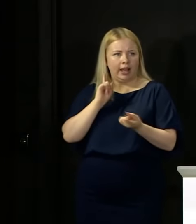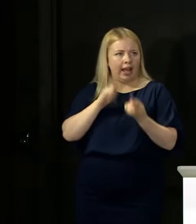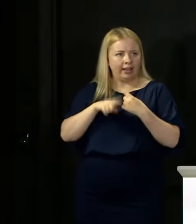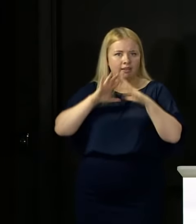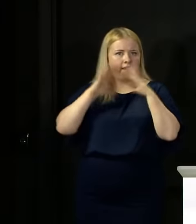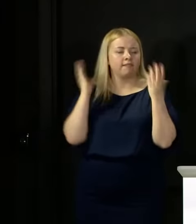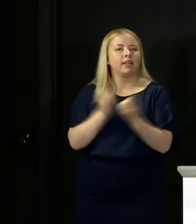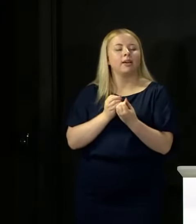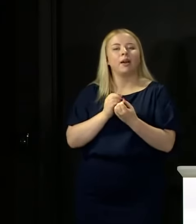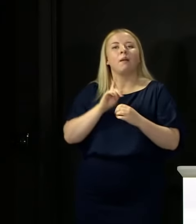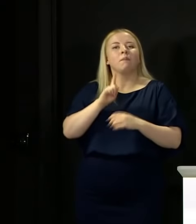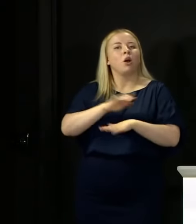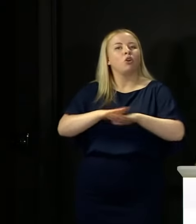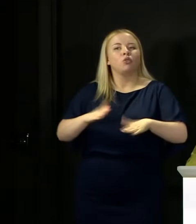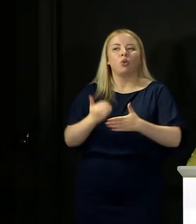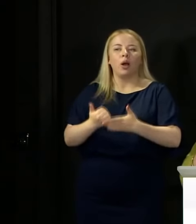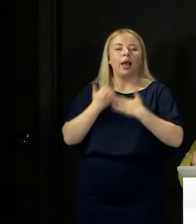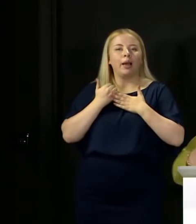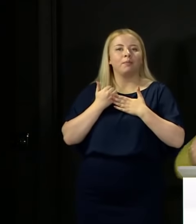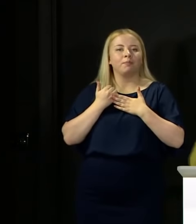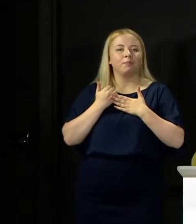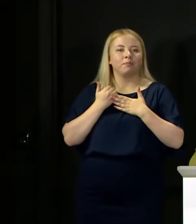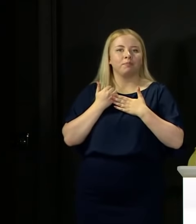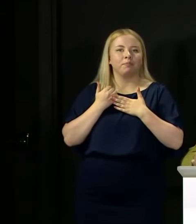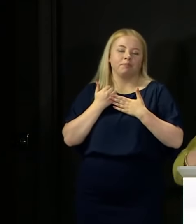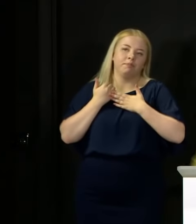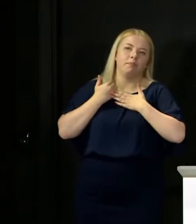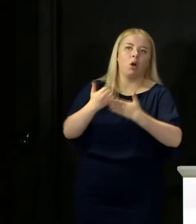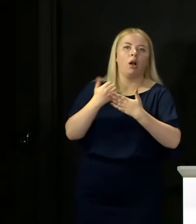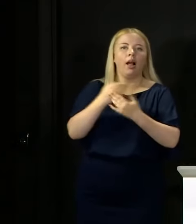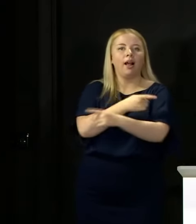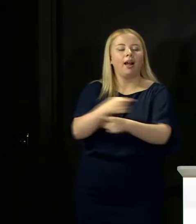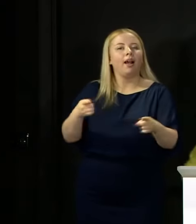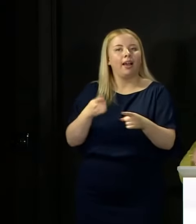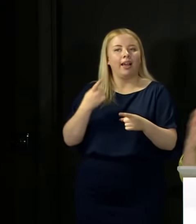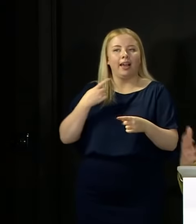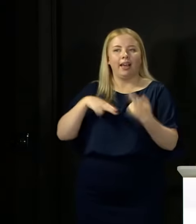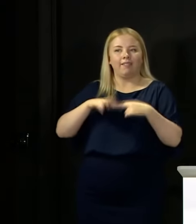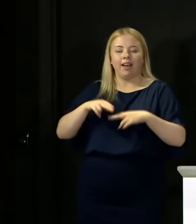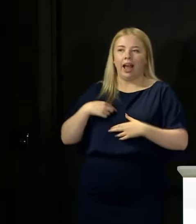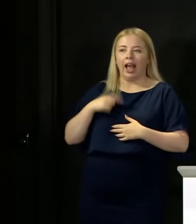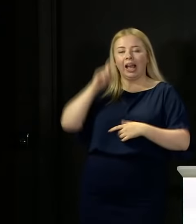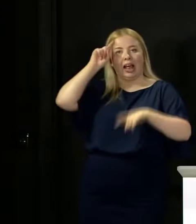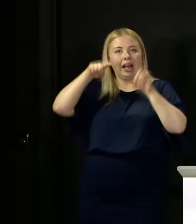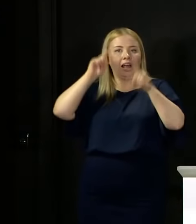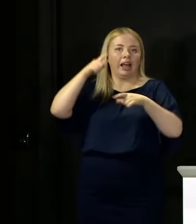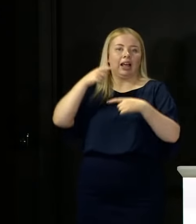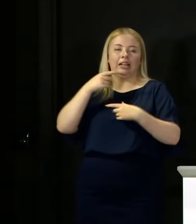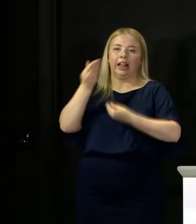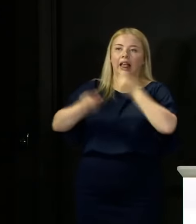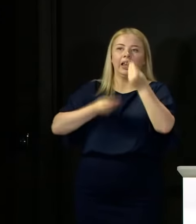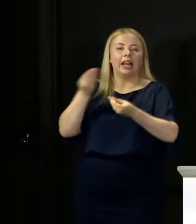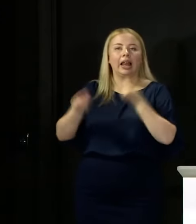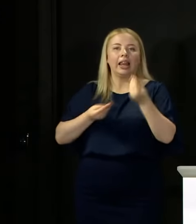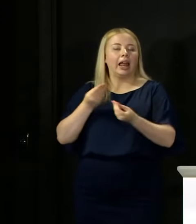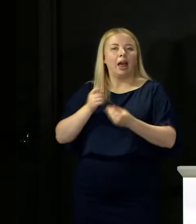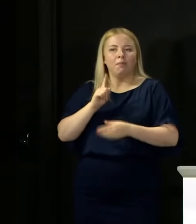But it doesn't help me, sorry, it doesn't help other people, if I stand up here and just speculate about what might or might not happen.